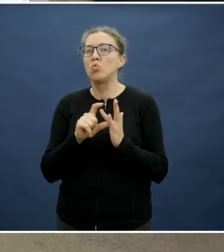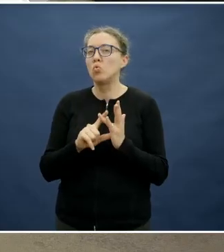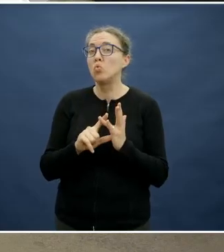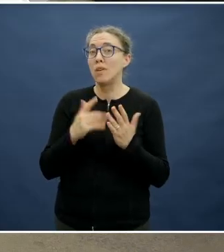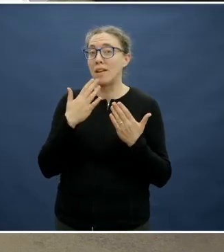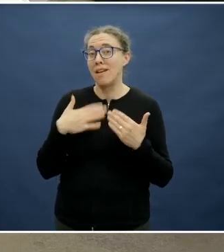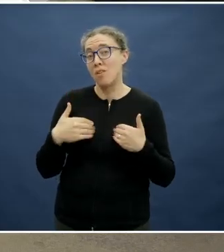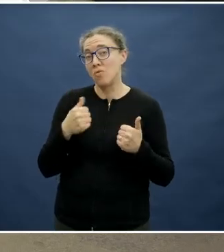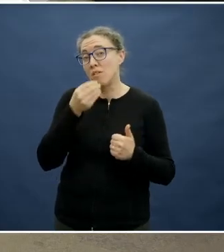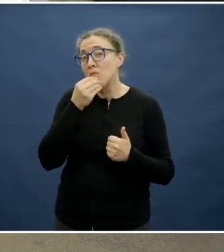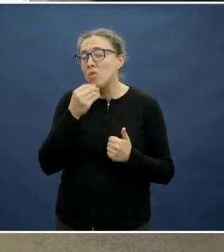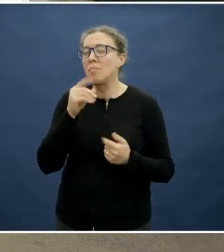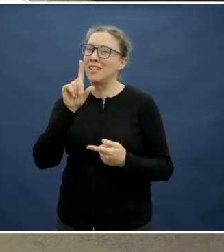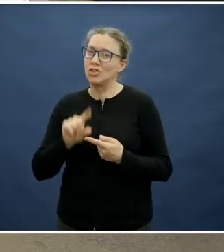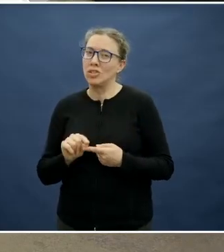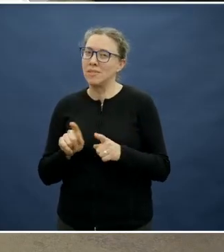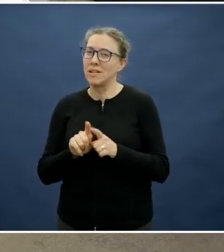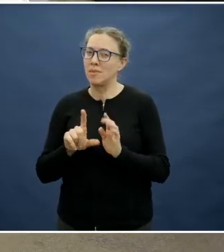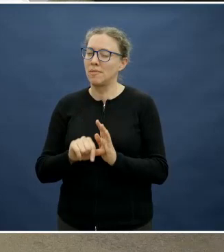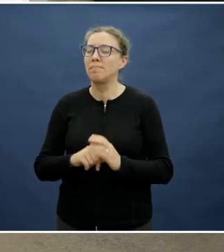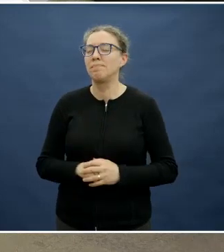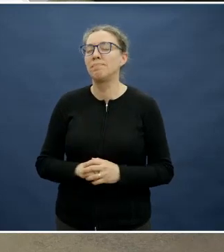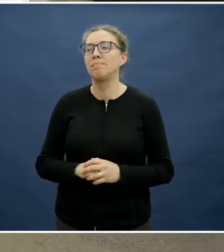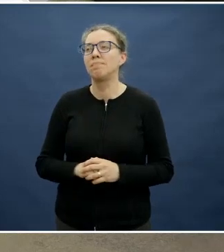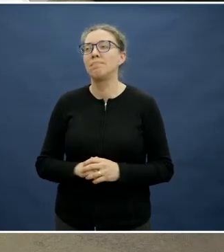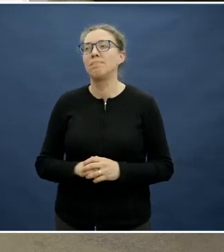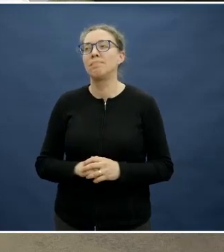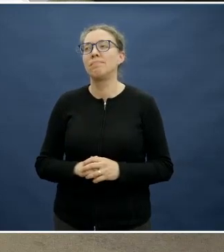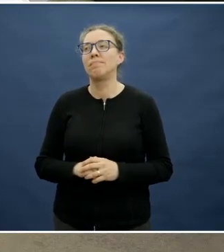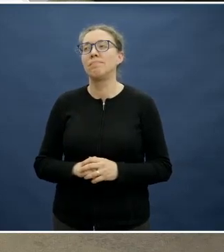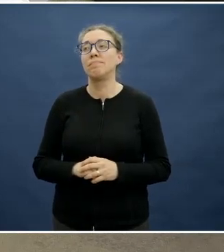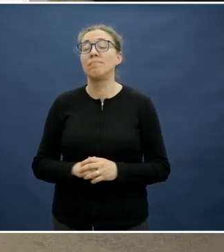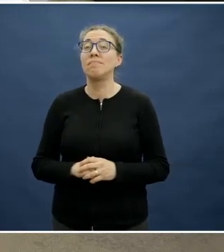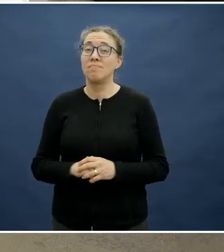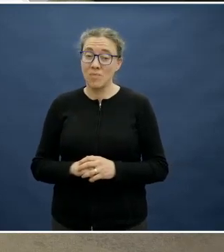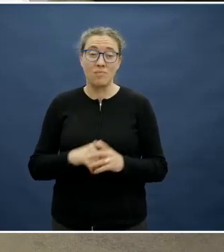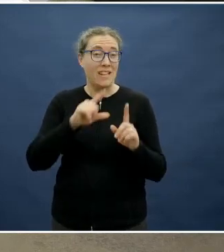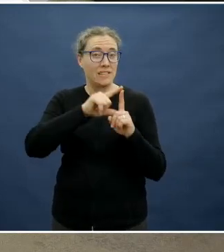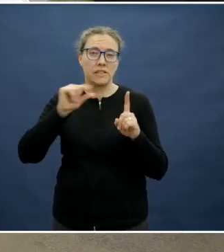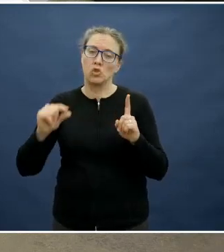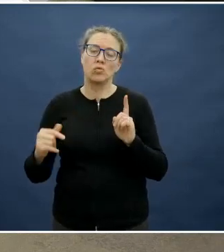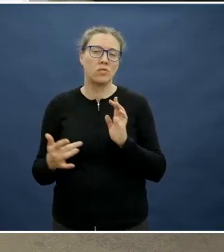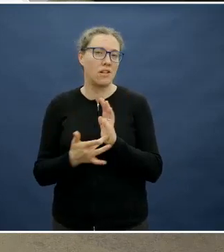That's part of the role of the digital technology and the meal planning